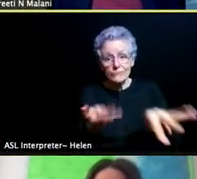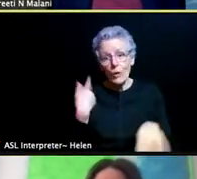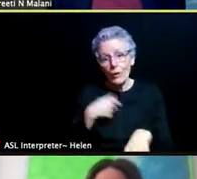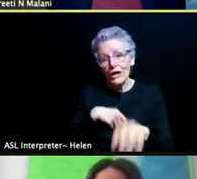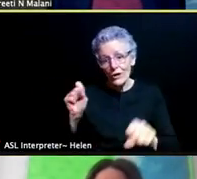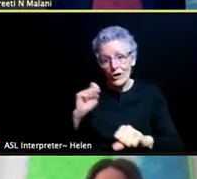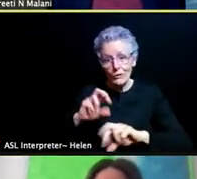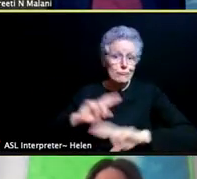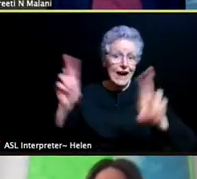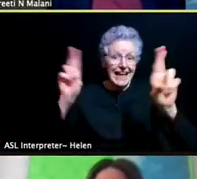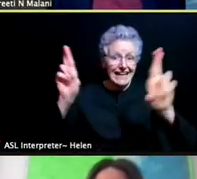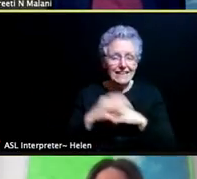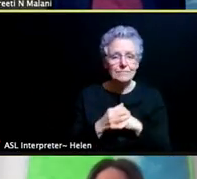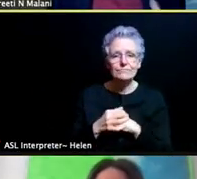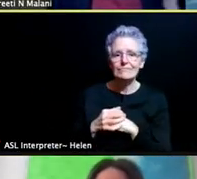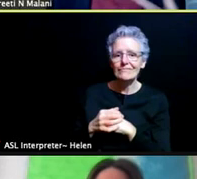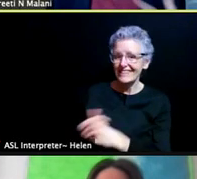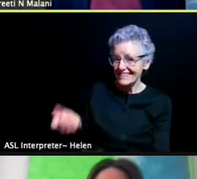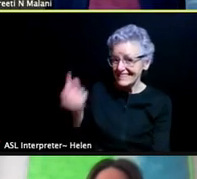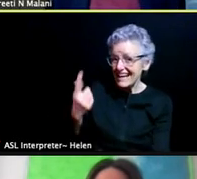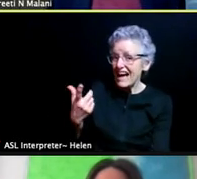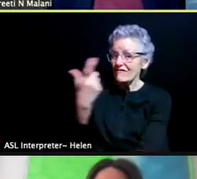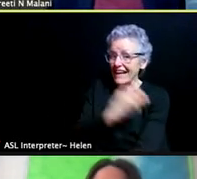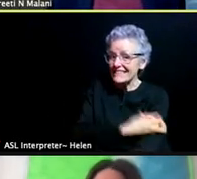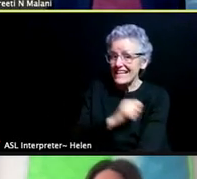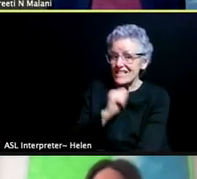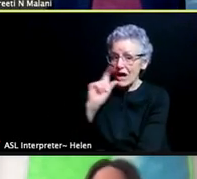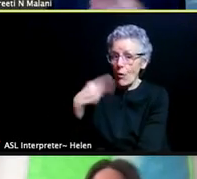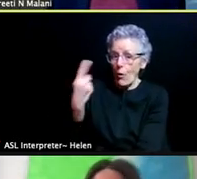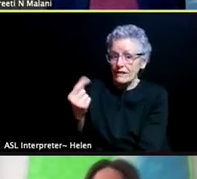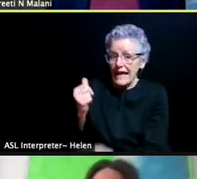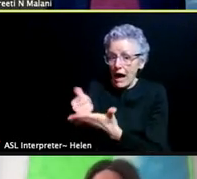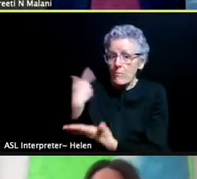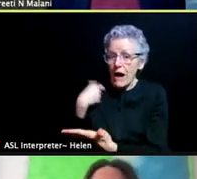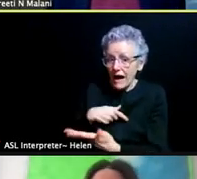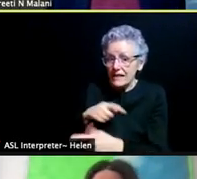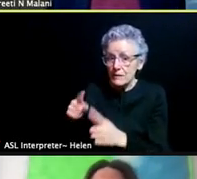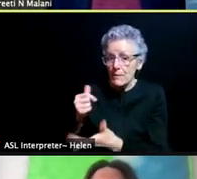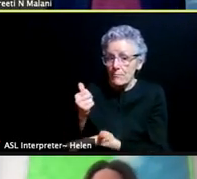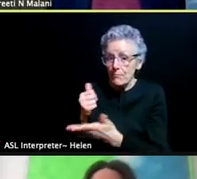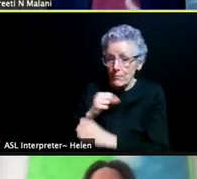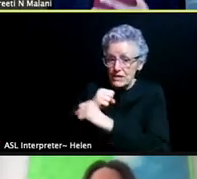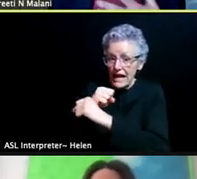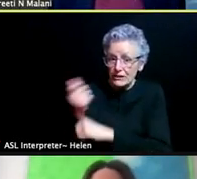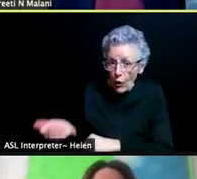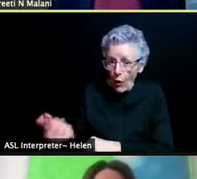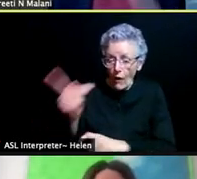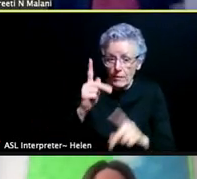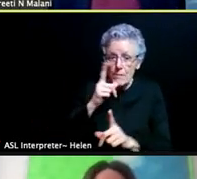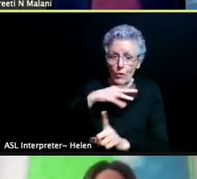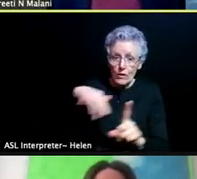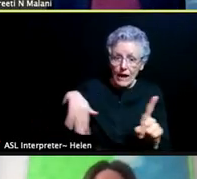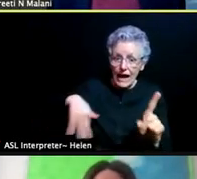is that vaccination doesn't just help us, it obviously does protect us but it protects everyone around us. So even if it's not you, the fact that other people